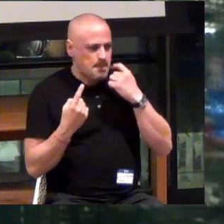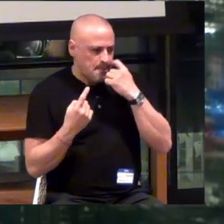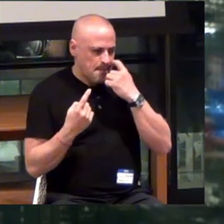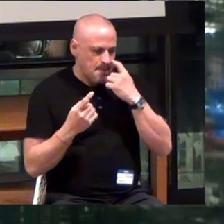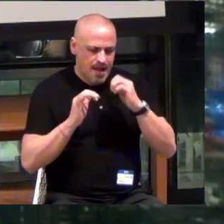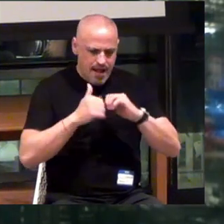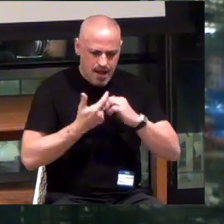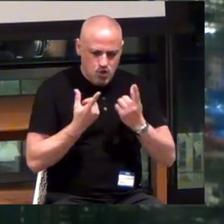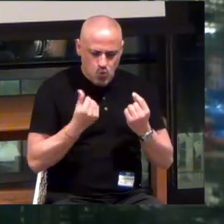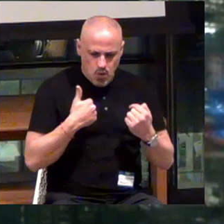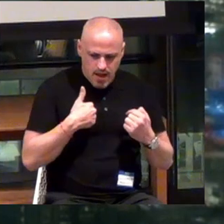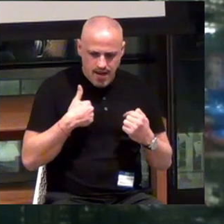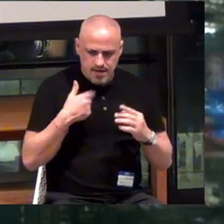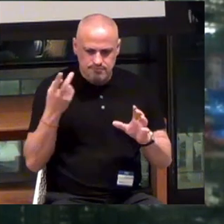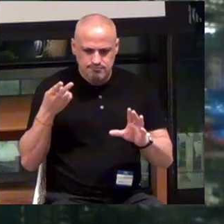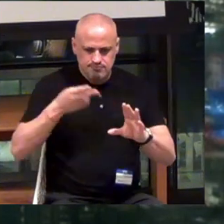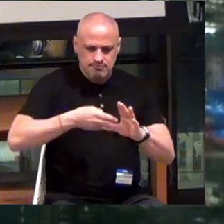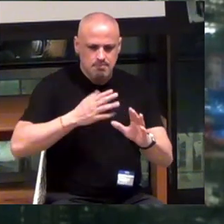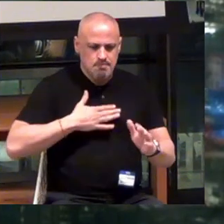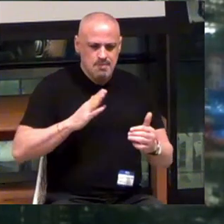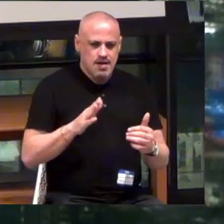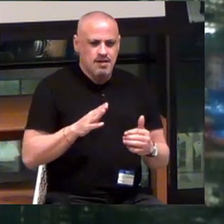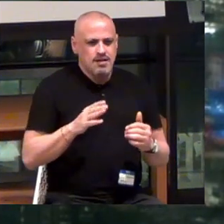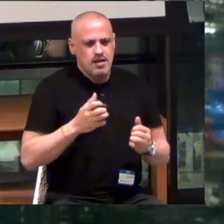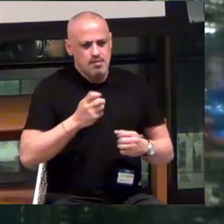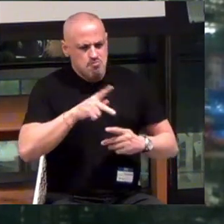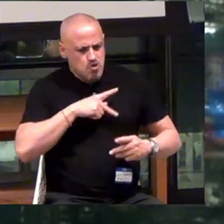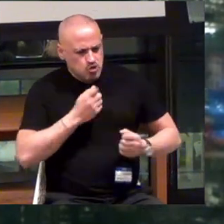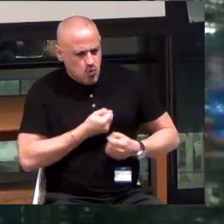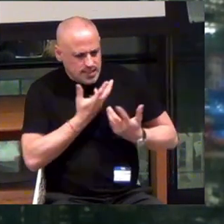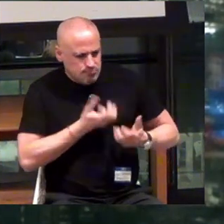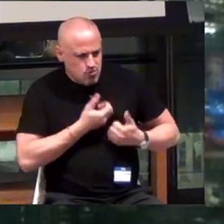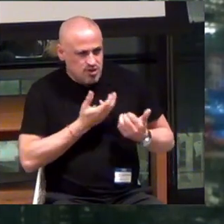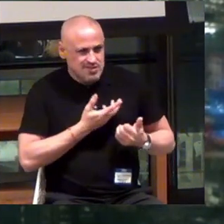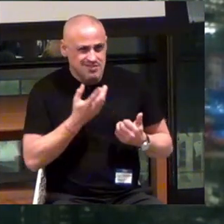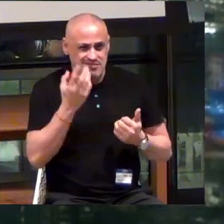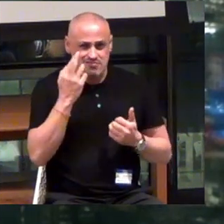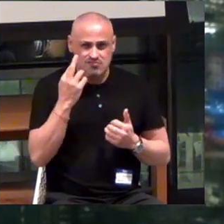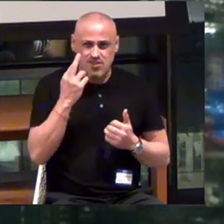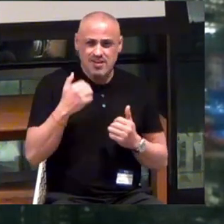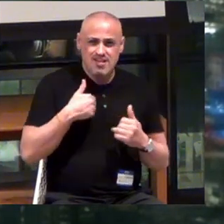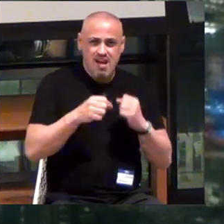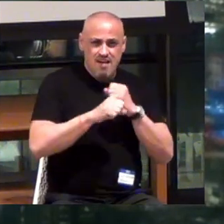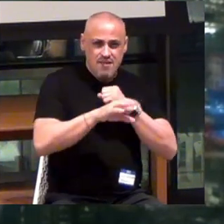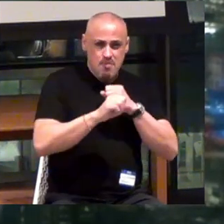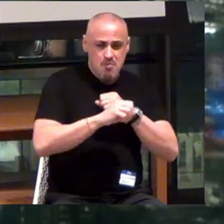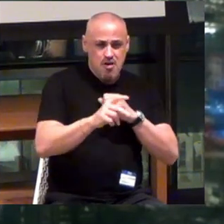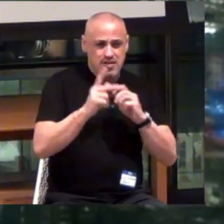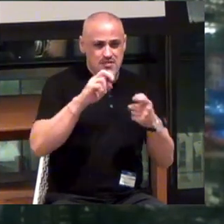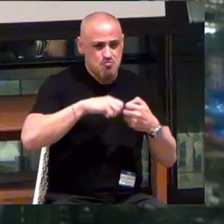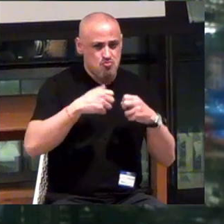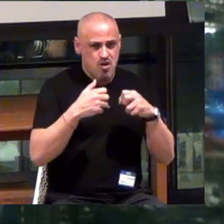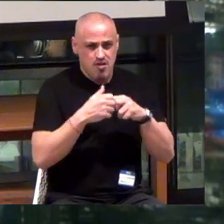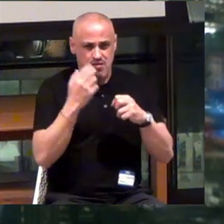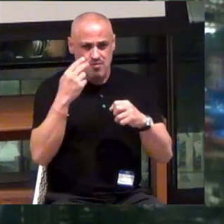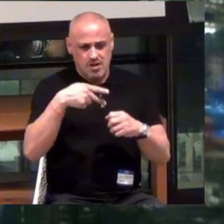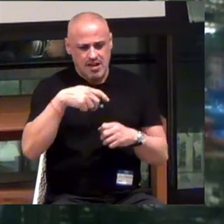How do I jump back into my personal expression? We have a marketing problem with haptics. Because no one knows what the word means.